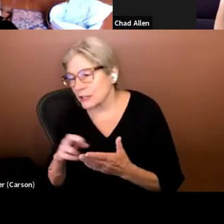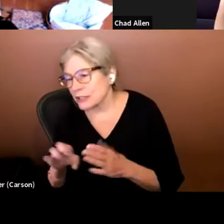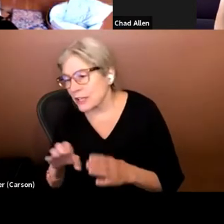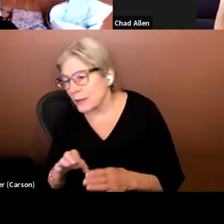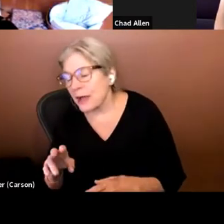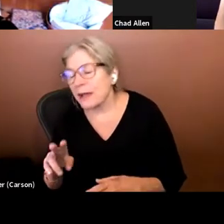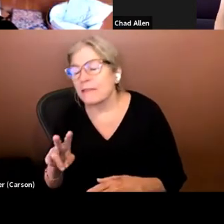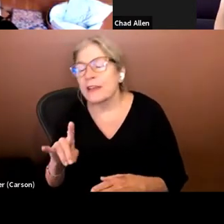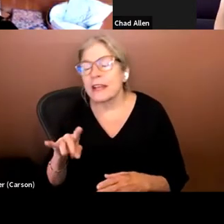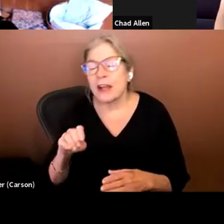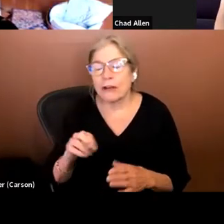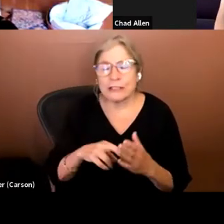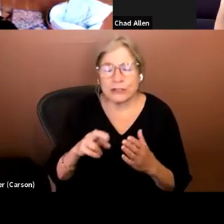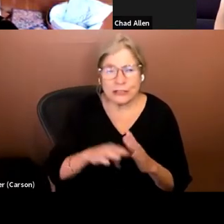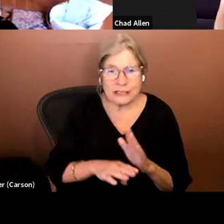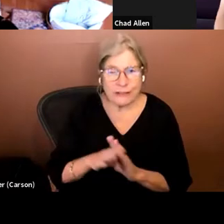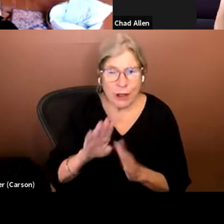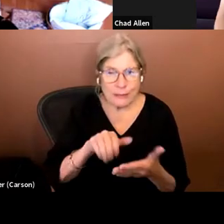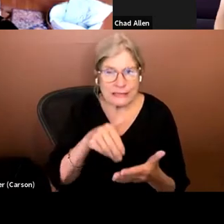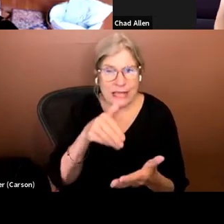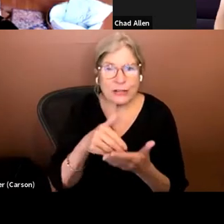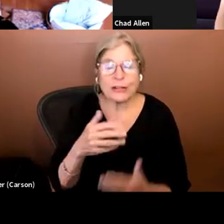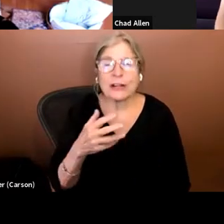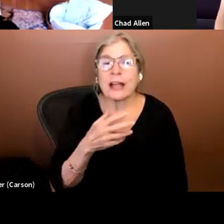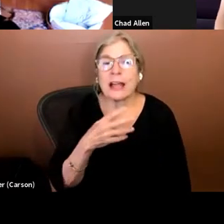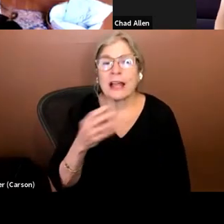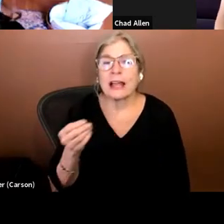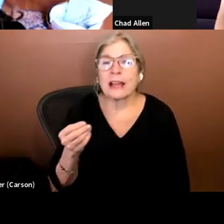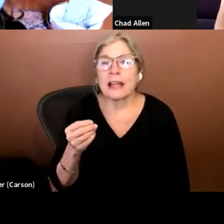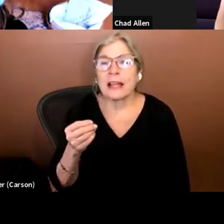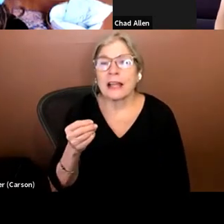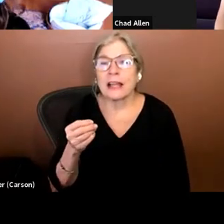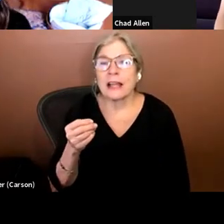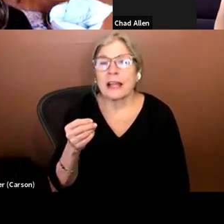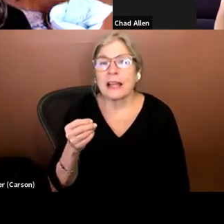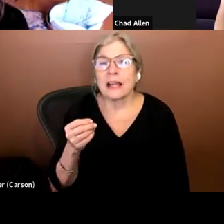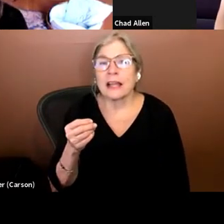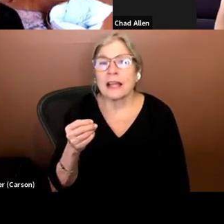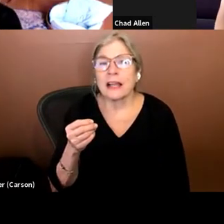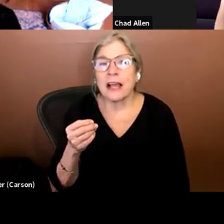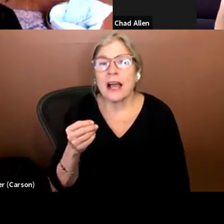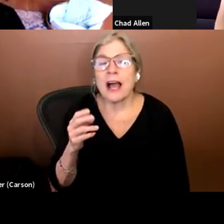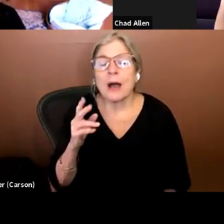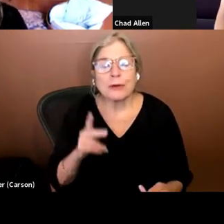center. A person's relationship to their blind